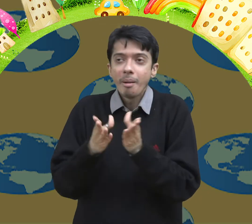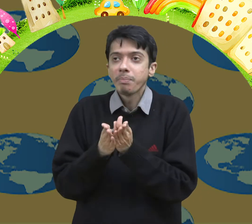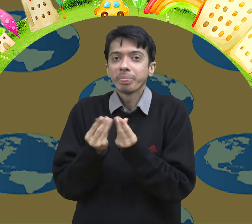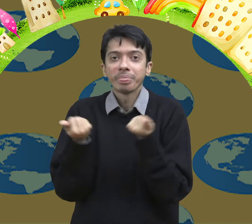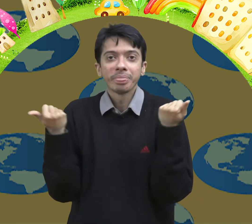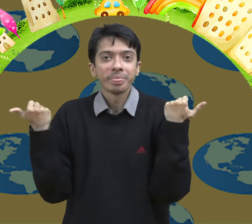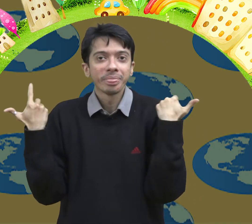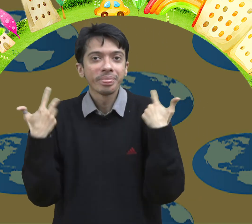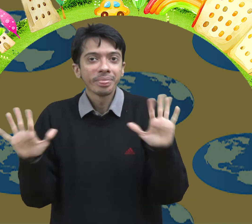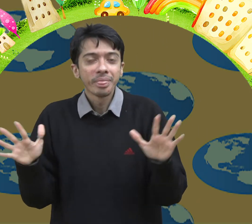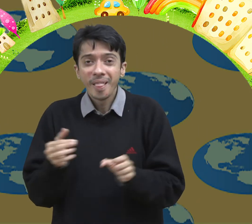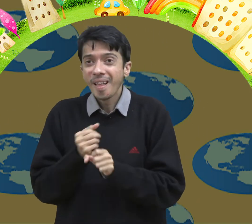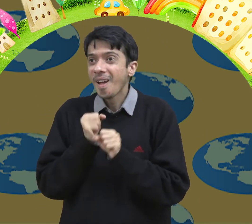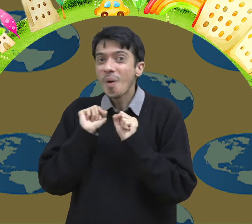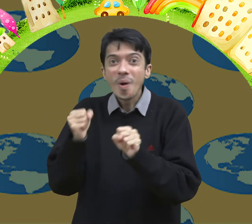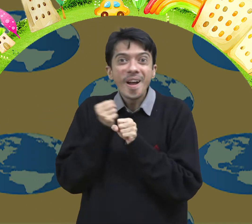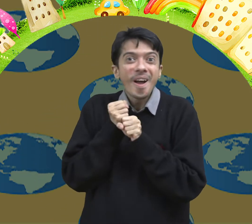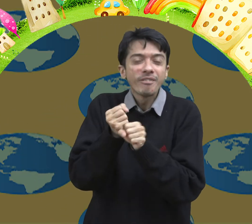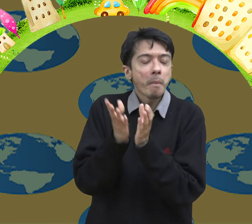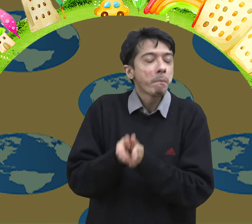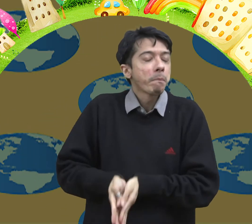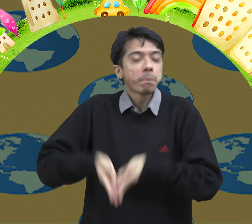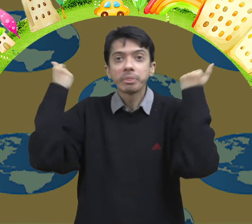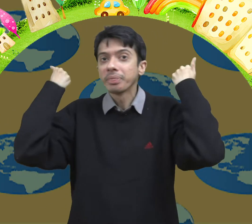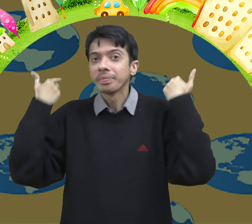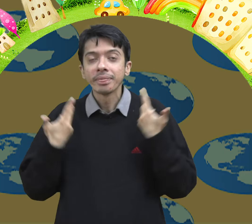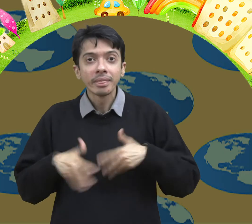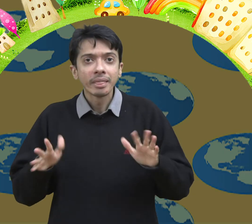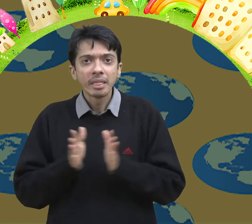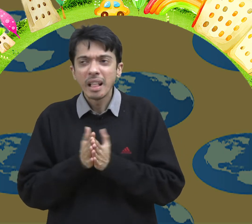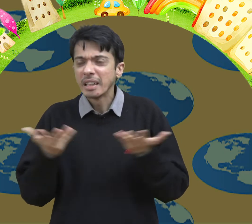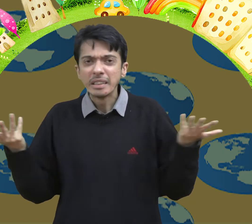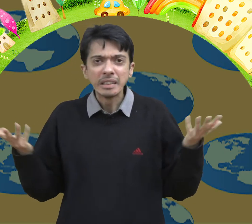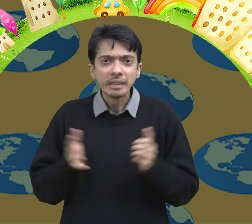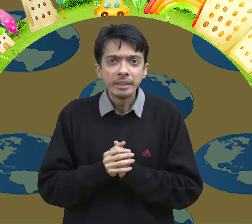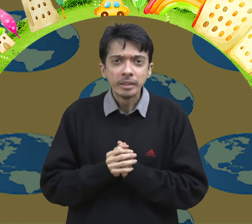But we have destroyed the nature's gifts.